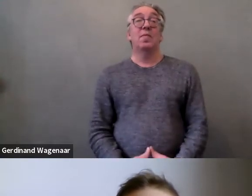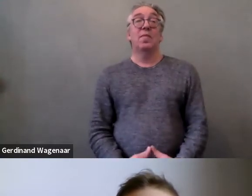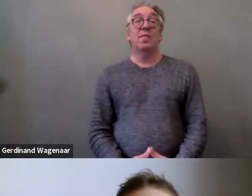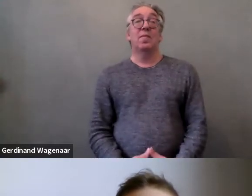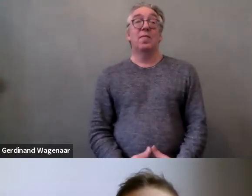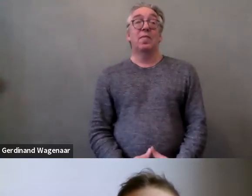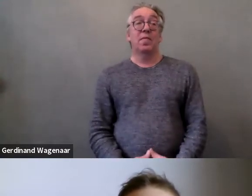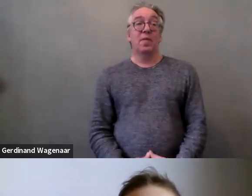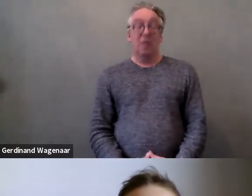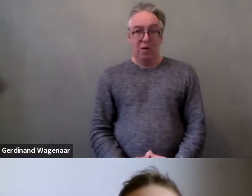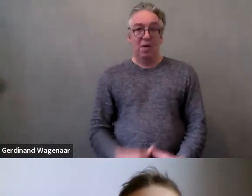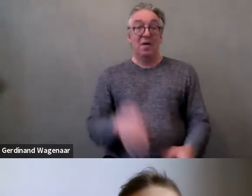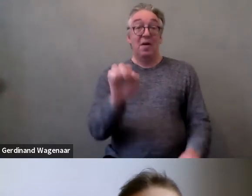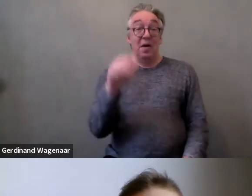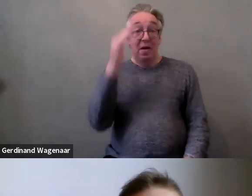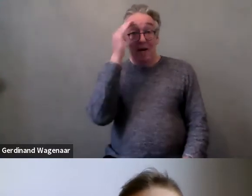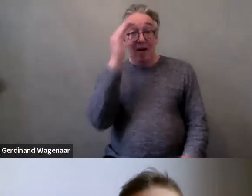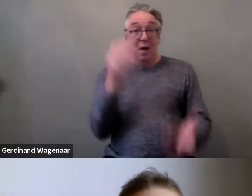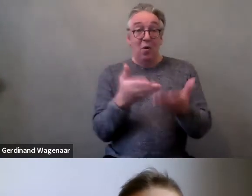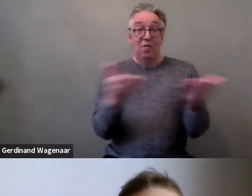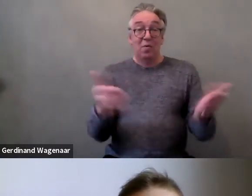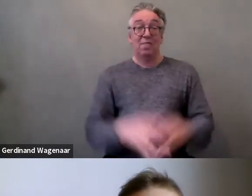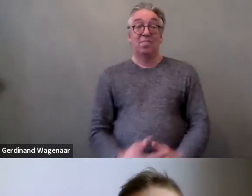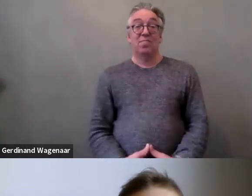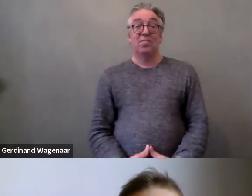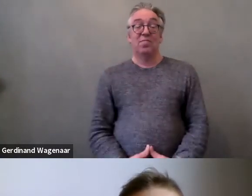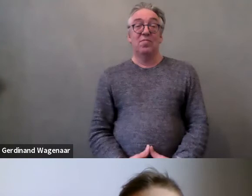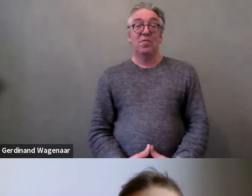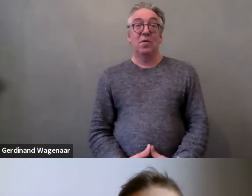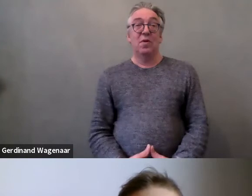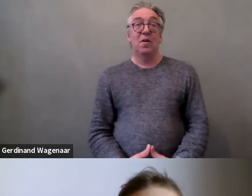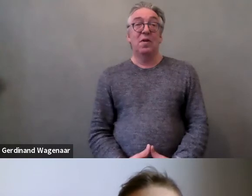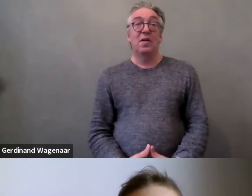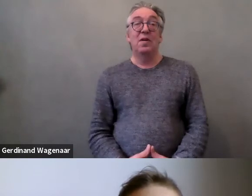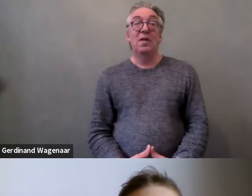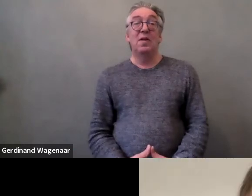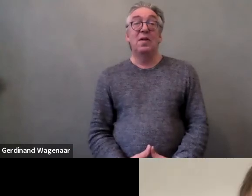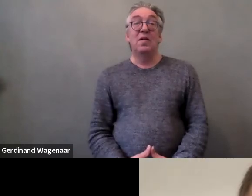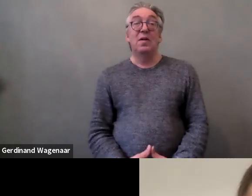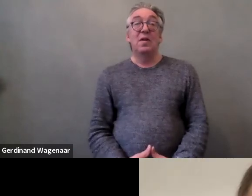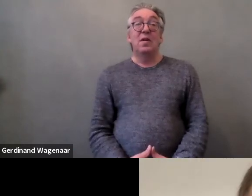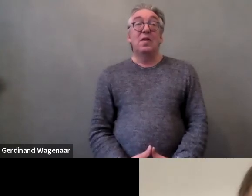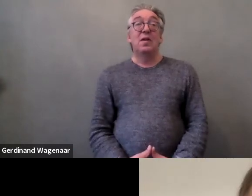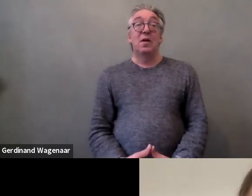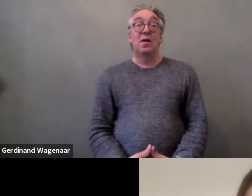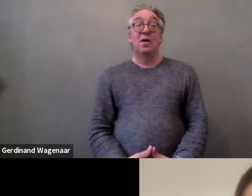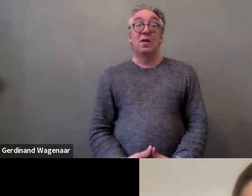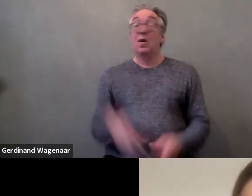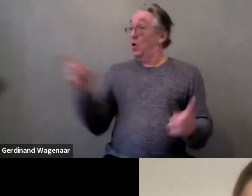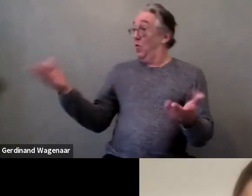Hello everyone. You hear me as well? Agnieszka: Yes. Hello.